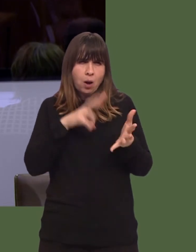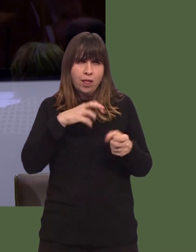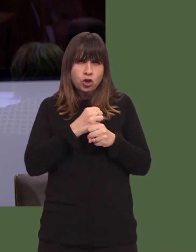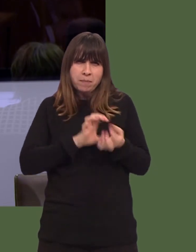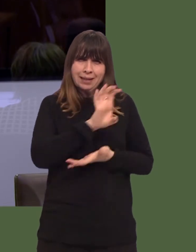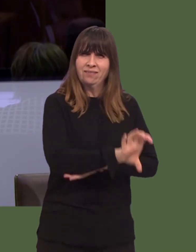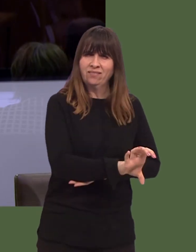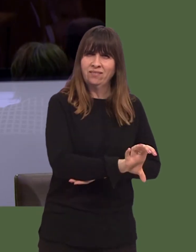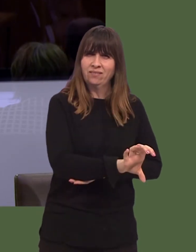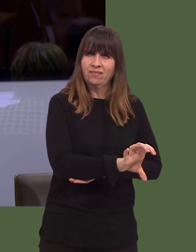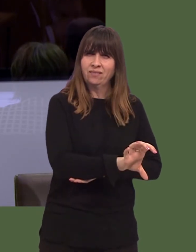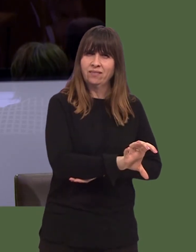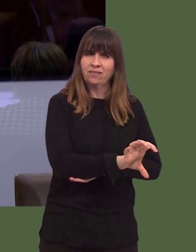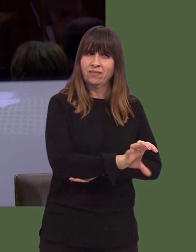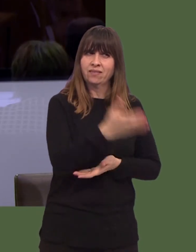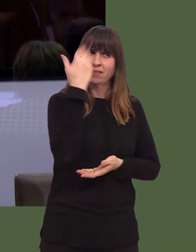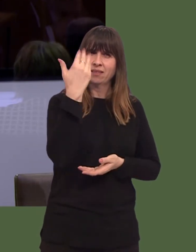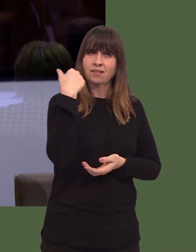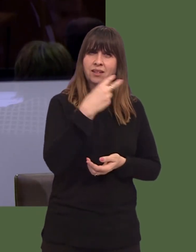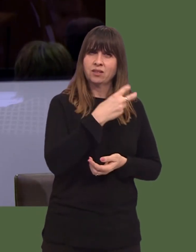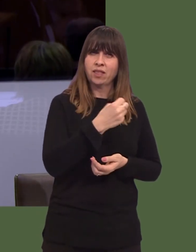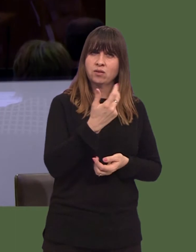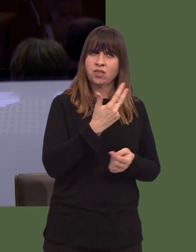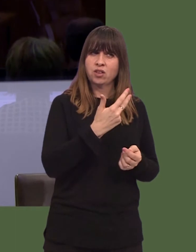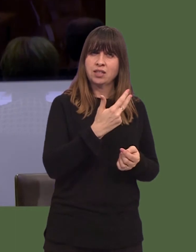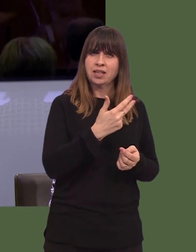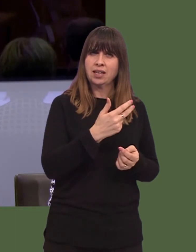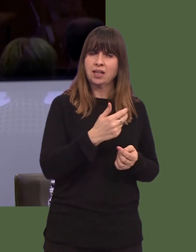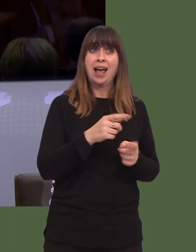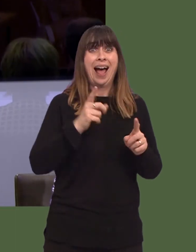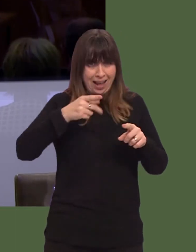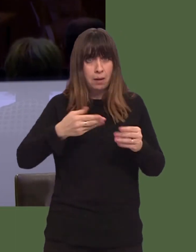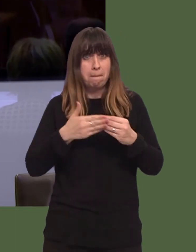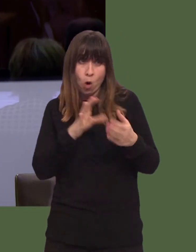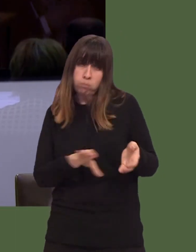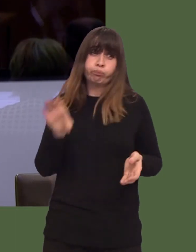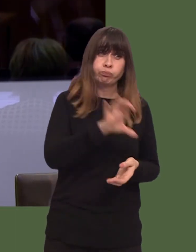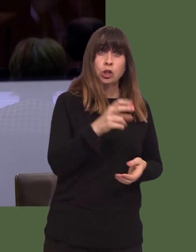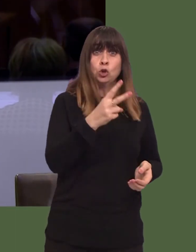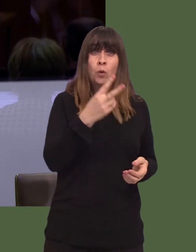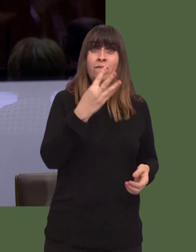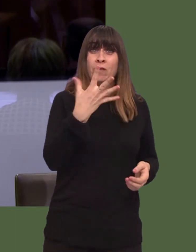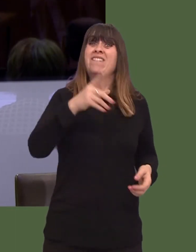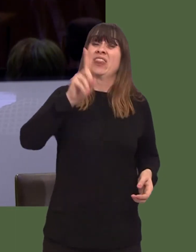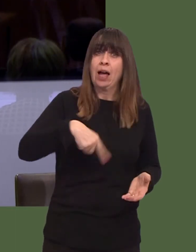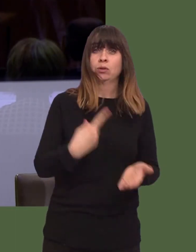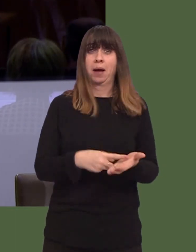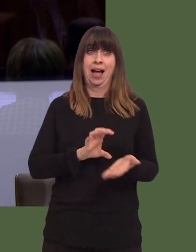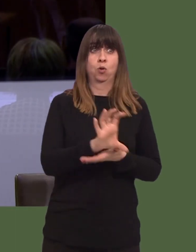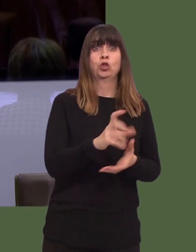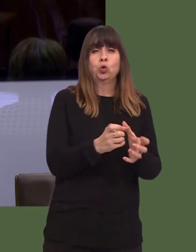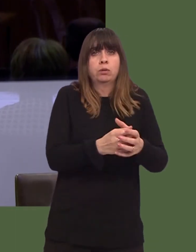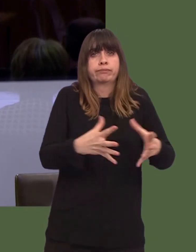in 2012-13 under the Skills Growth Wales programme, and a further £245,000 to expand its subediting